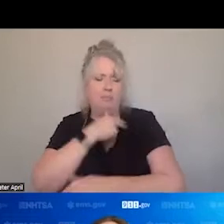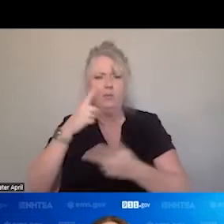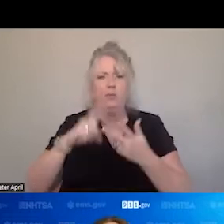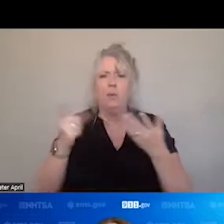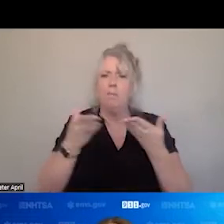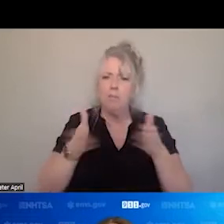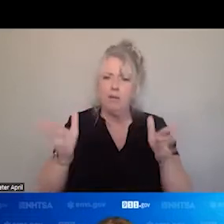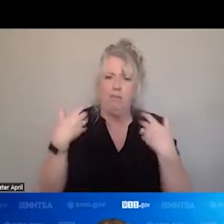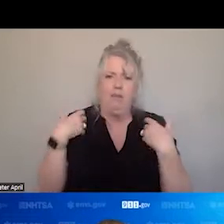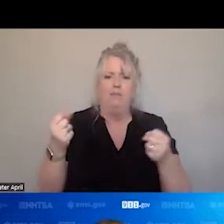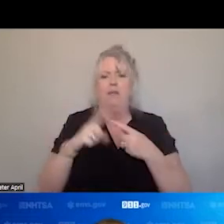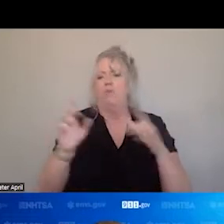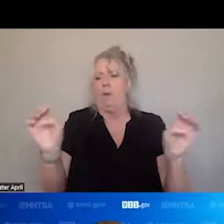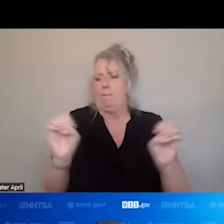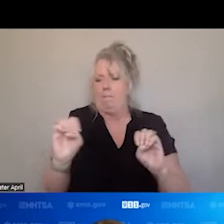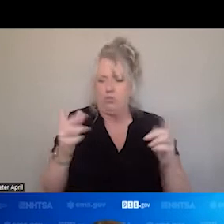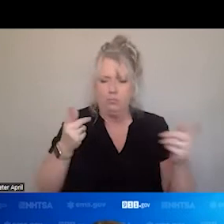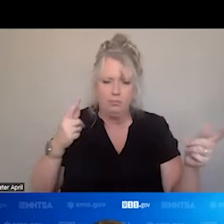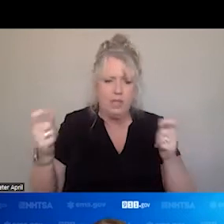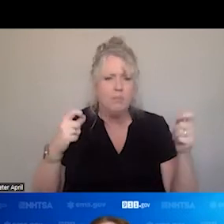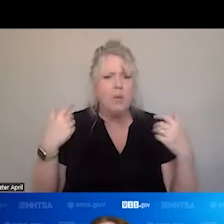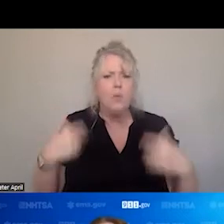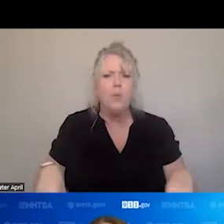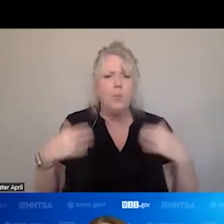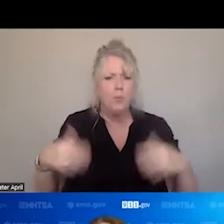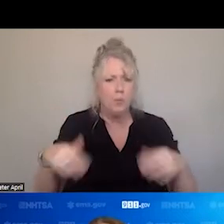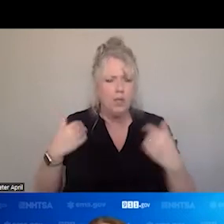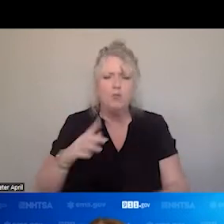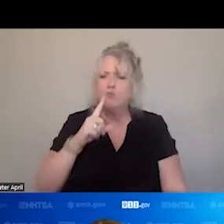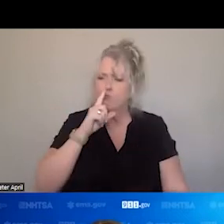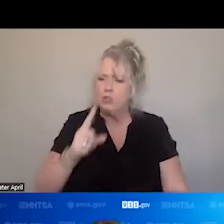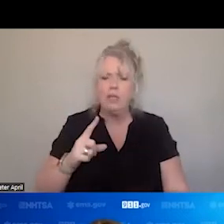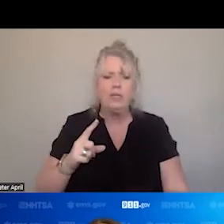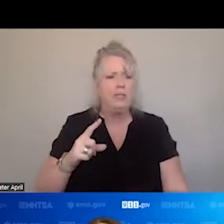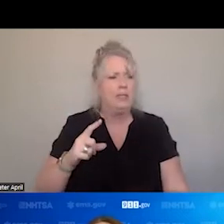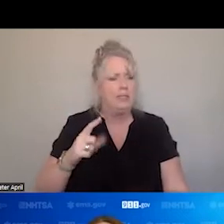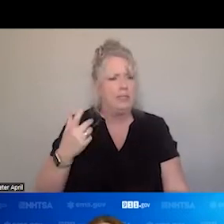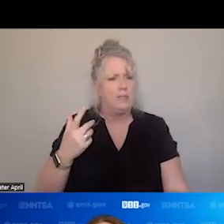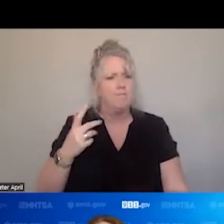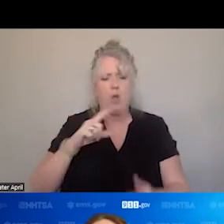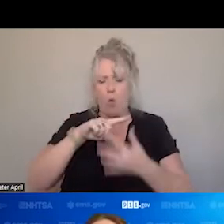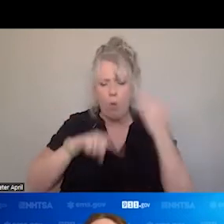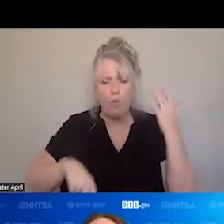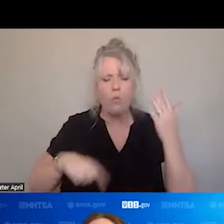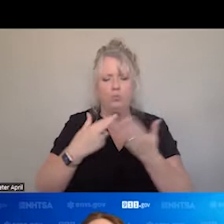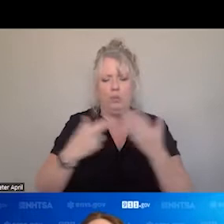EMERGENCY MANAGEMENT, BEING ABLE TO REALLY TAKE ALL OF THE RESOURCES WITHIN A COMMUNITY